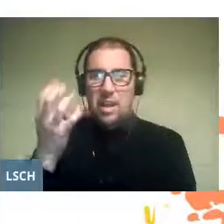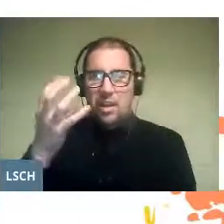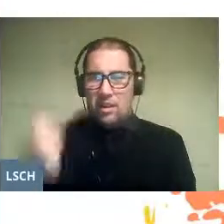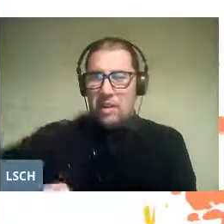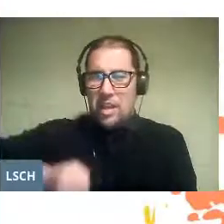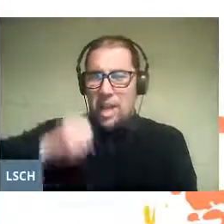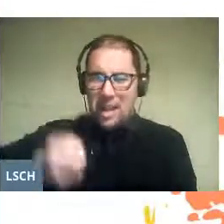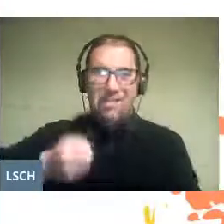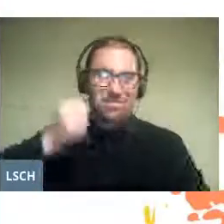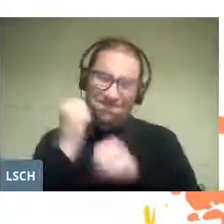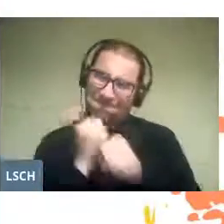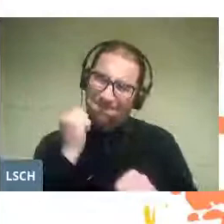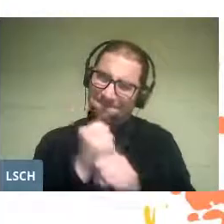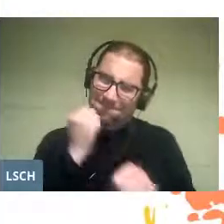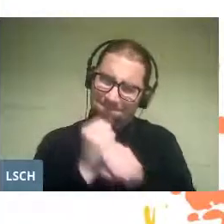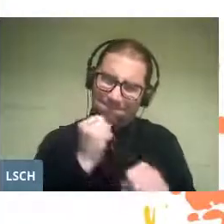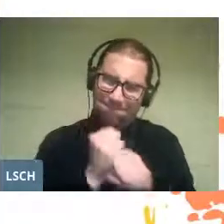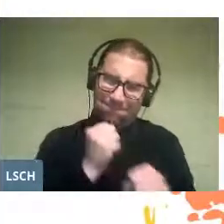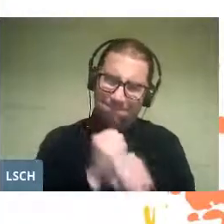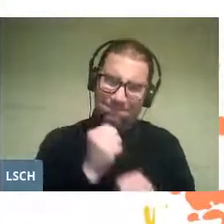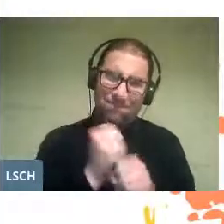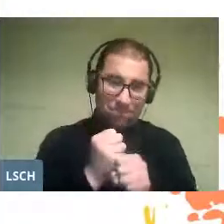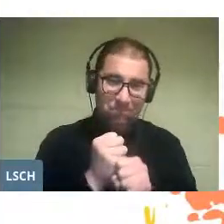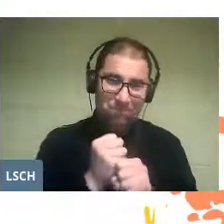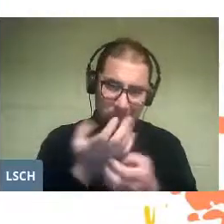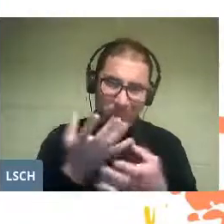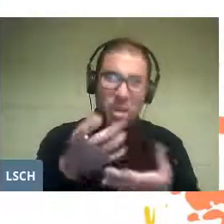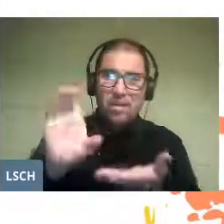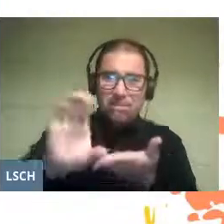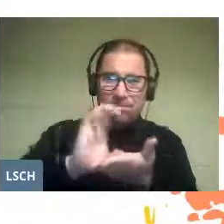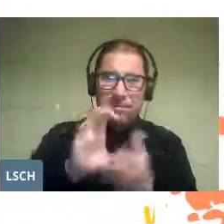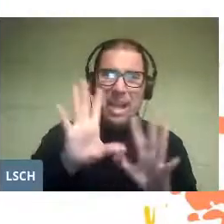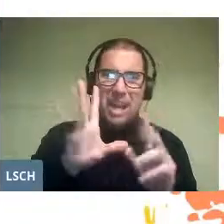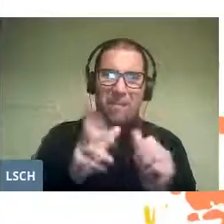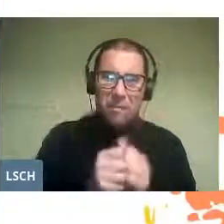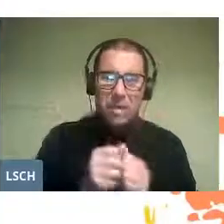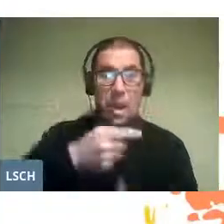who work to make a living for their families,